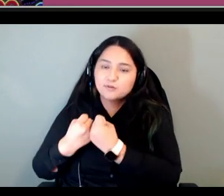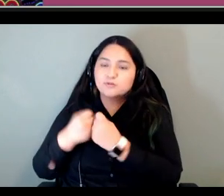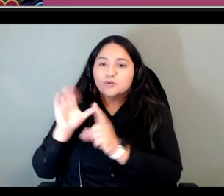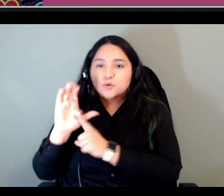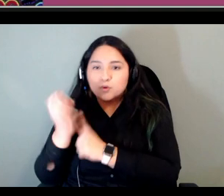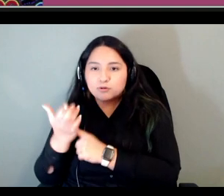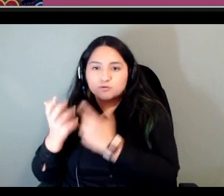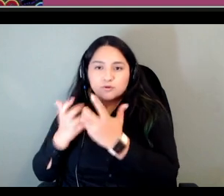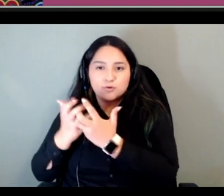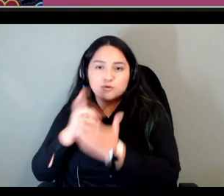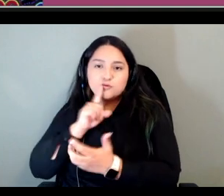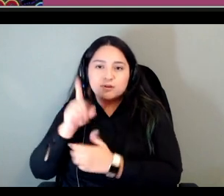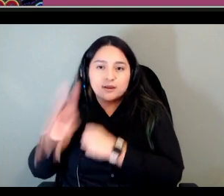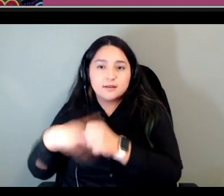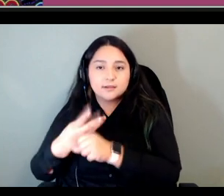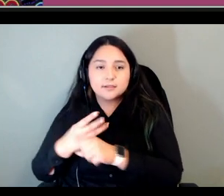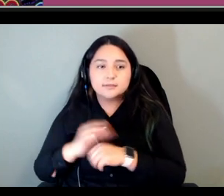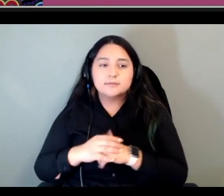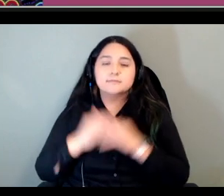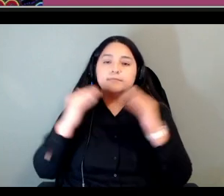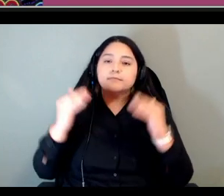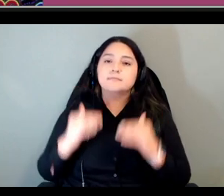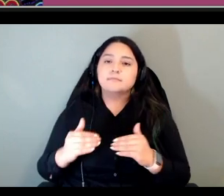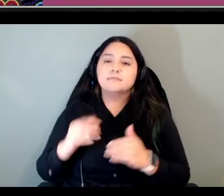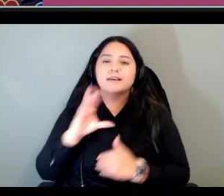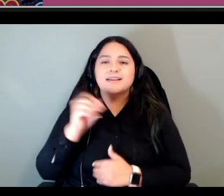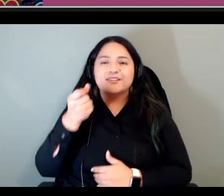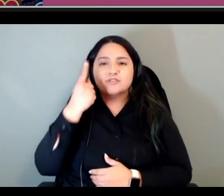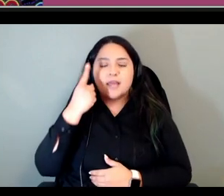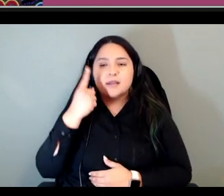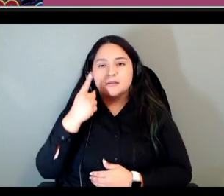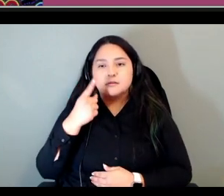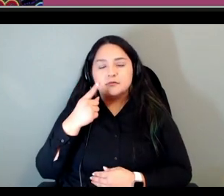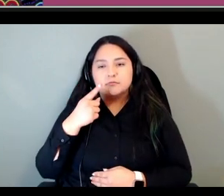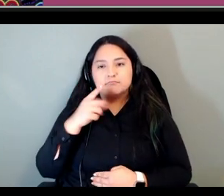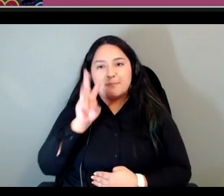here is understanding the back end of the platforms because there's many important things